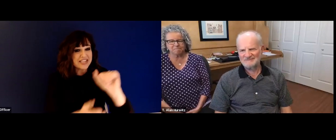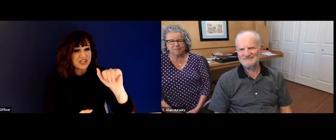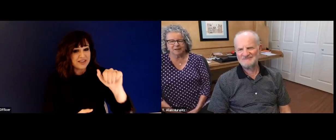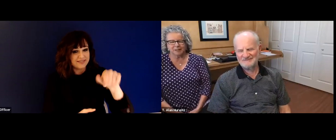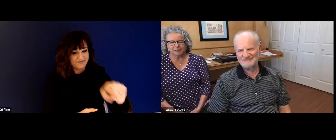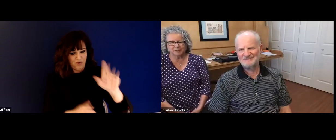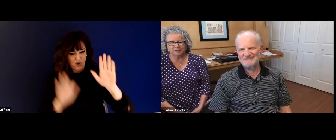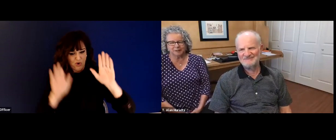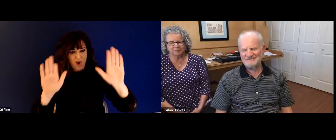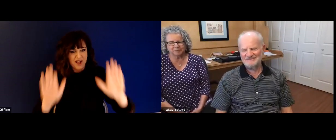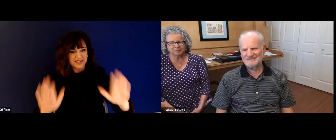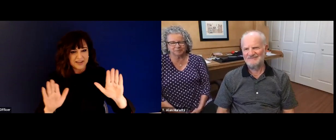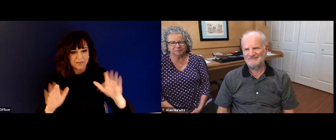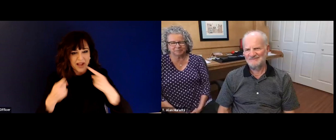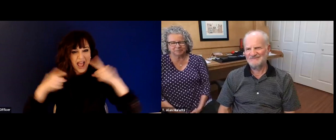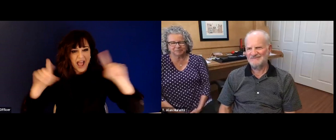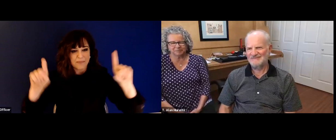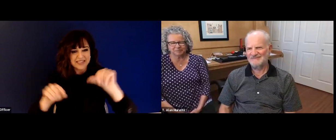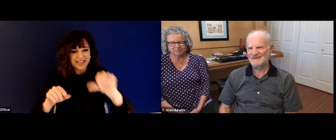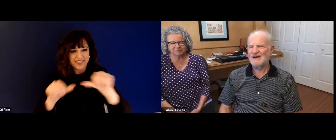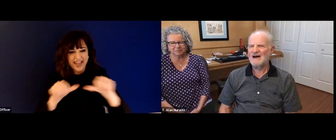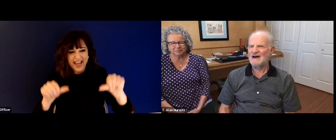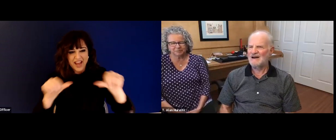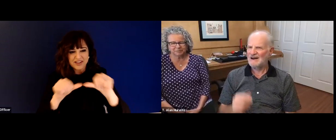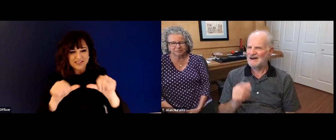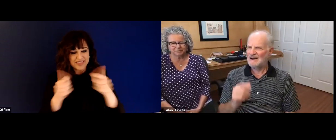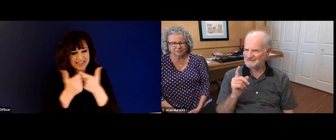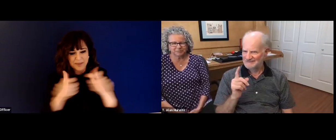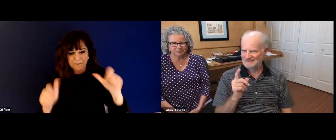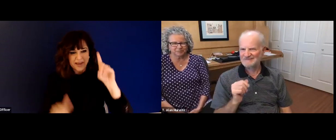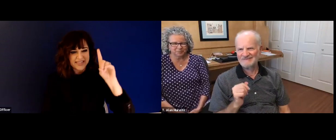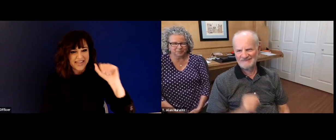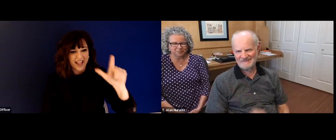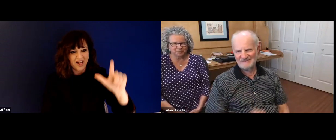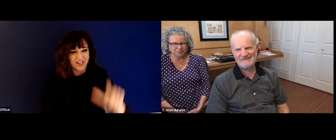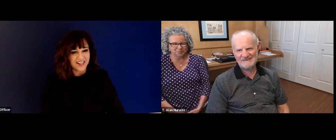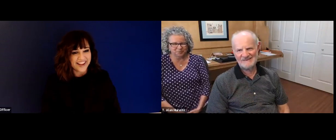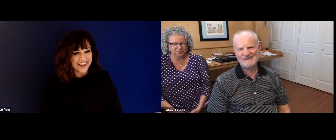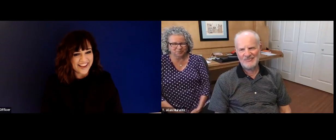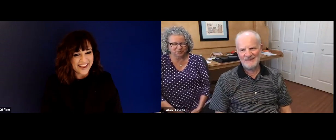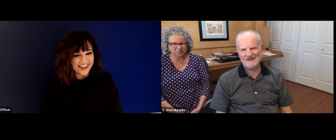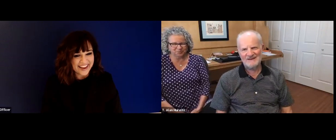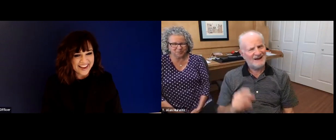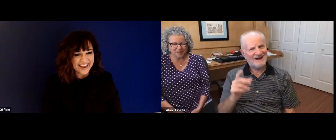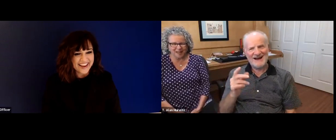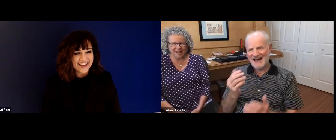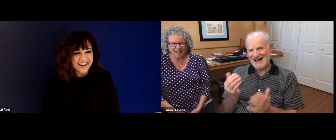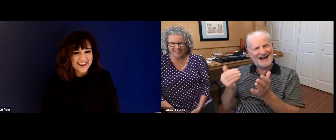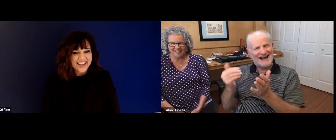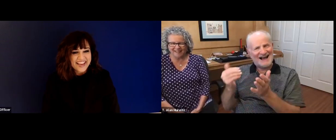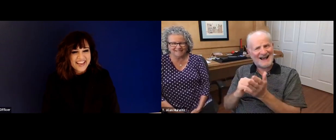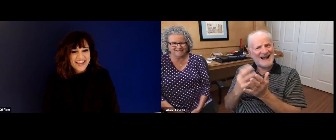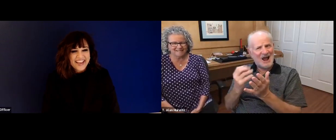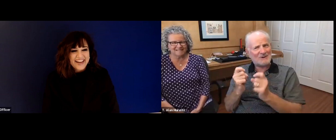well, they also have an interpreting program there, too. So again, congratulations, right. And graduate program. I